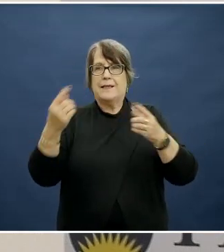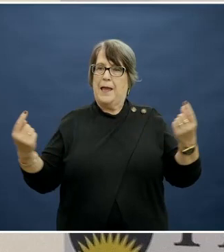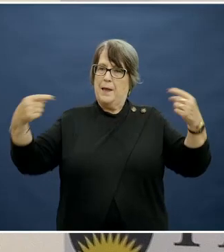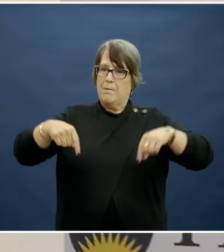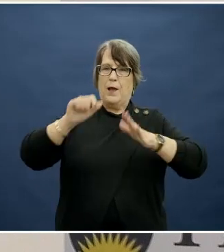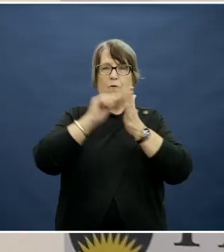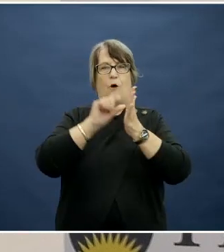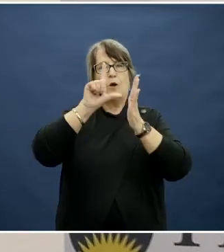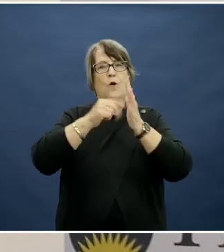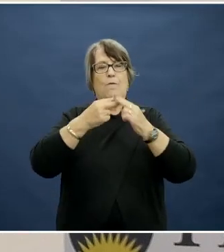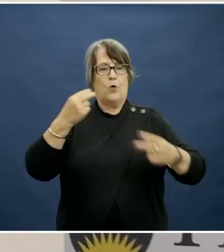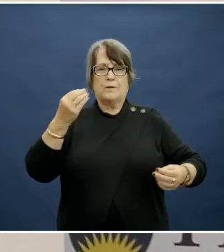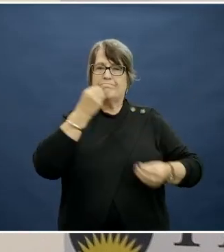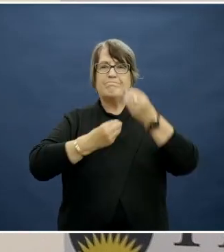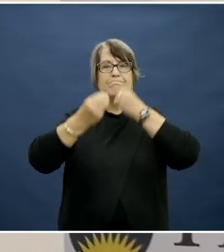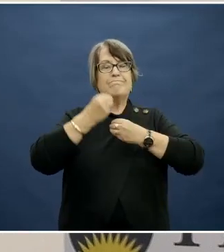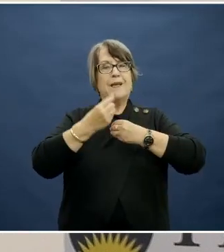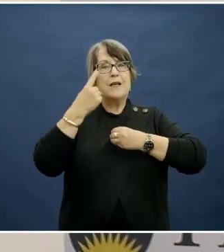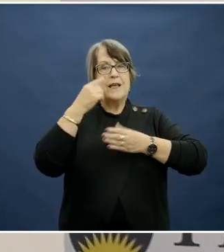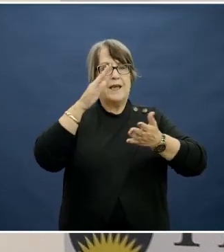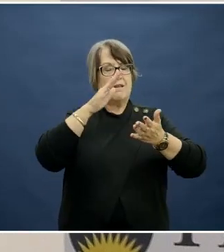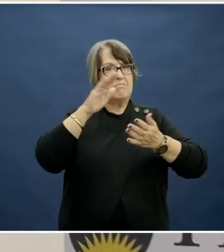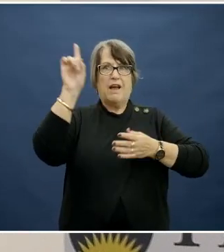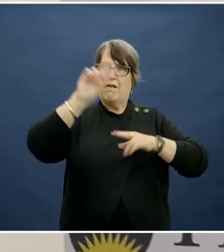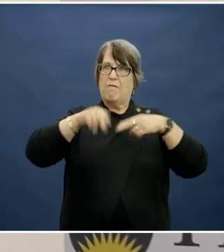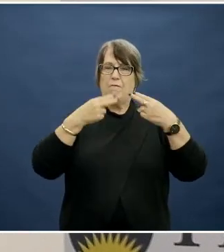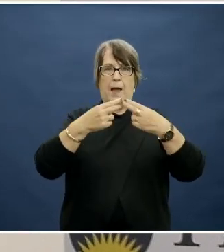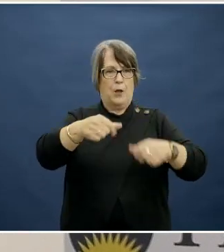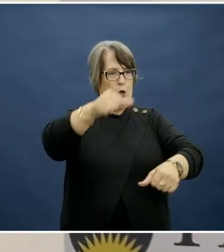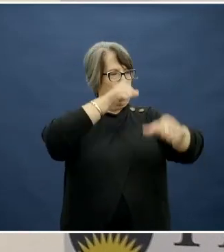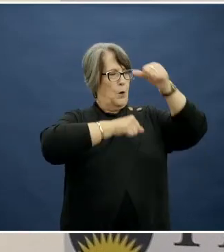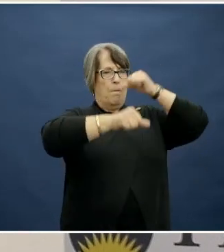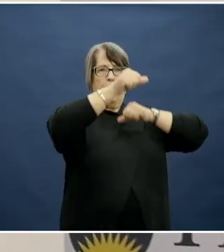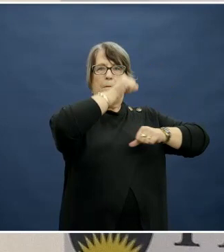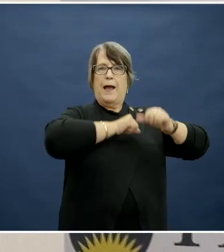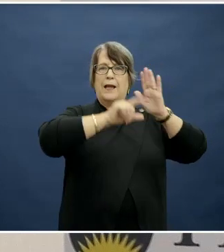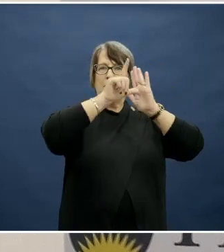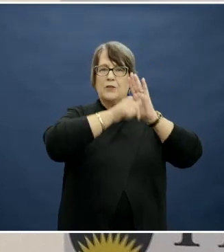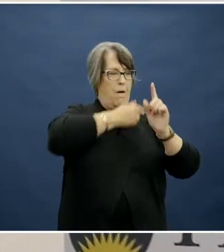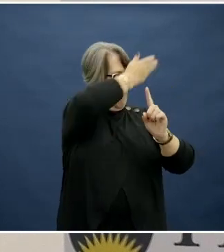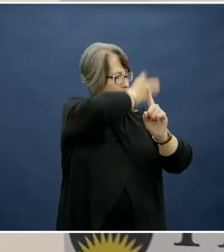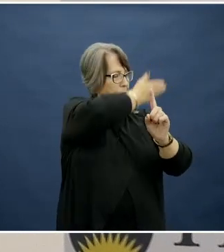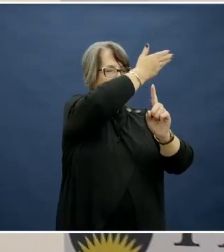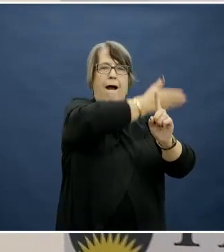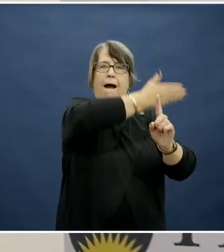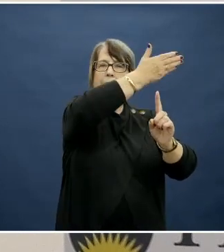In this series, we see a modern family transported back in different decades of Australian history